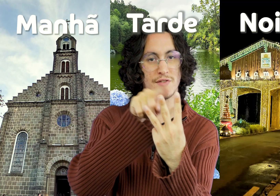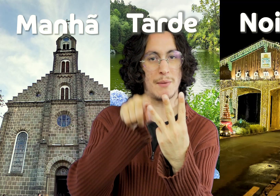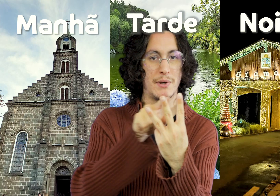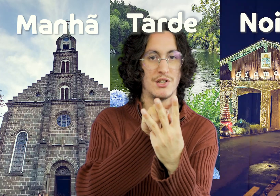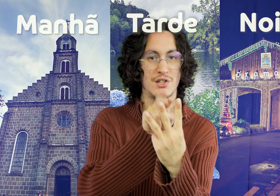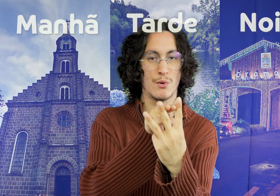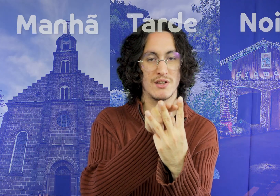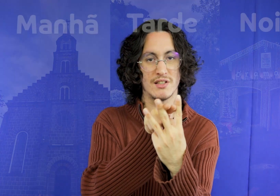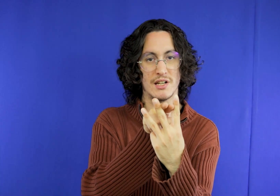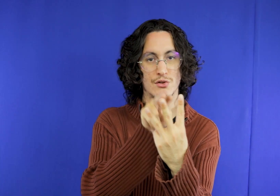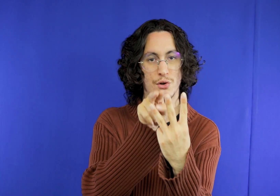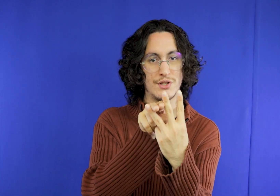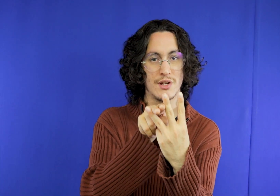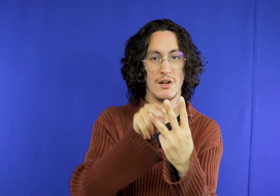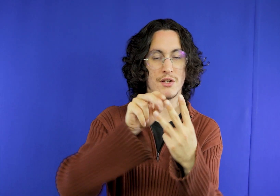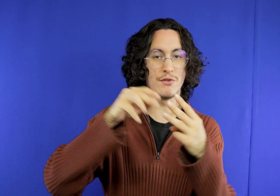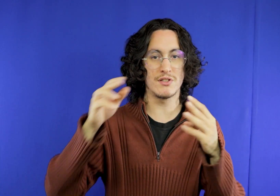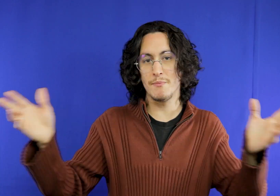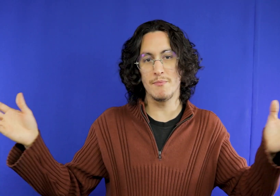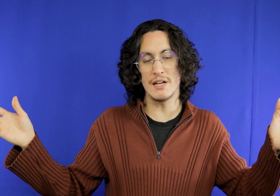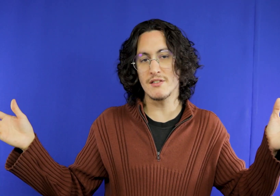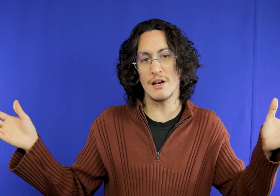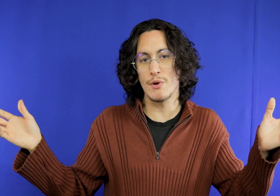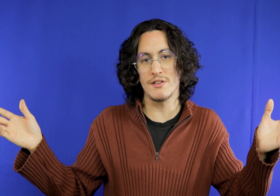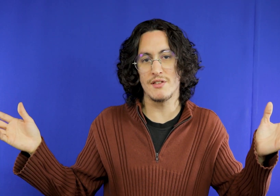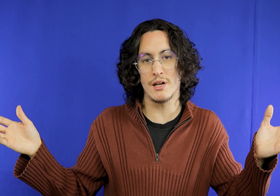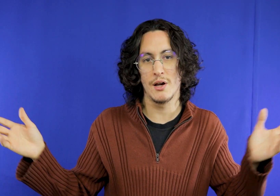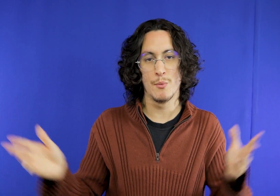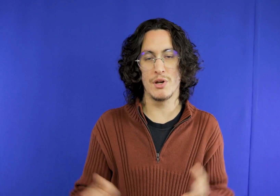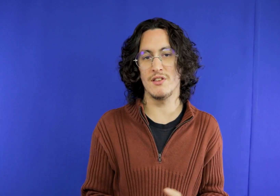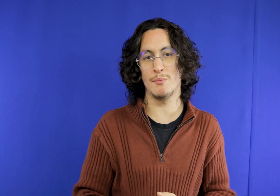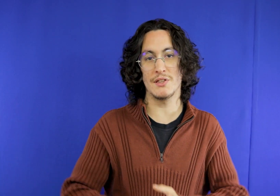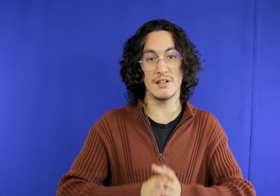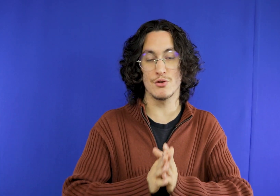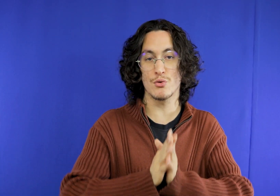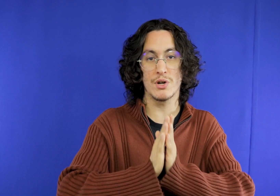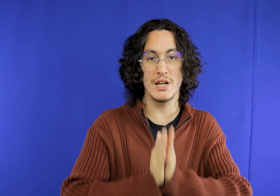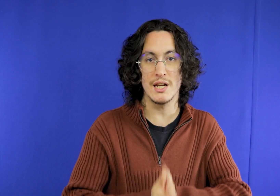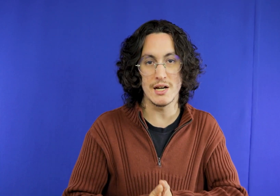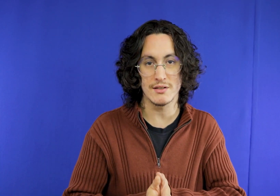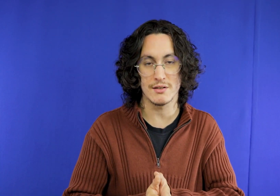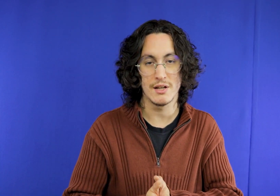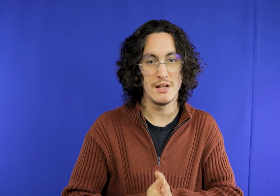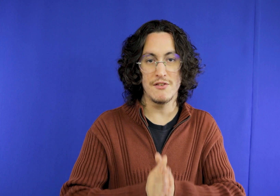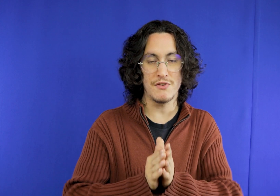you will fill in the attractions that you most recognized for example attractions with children